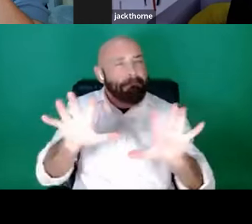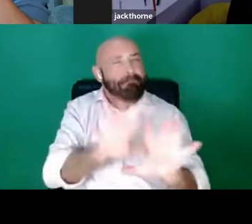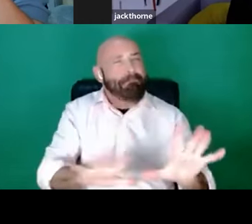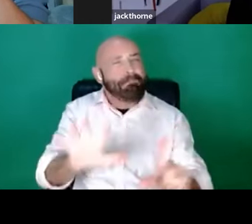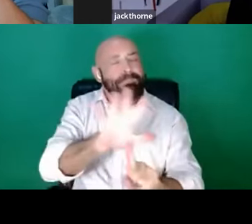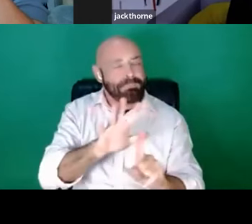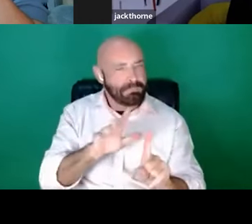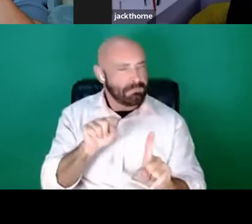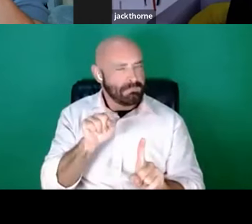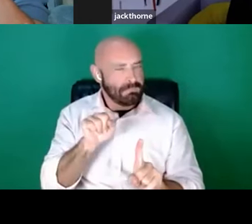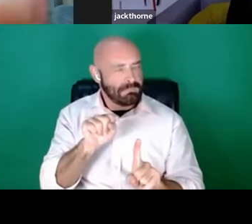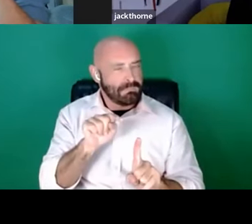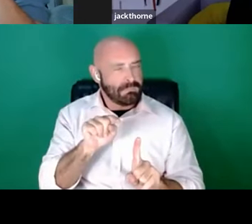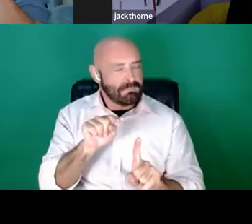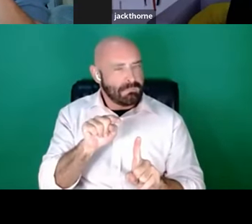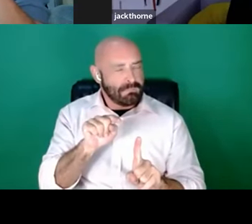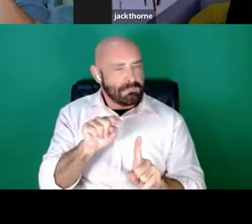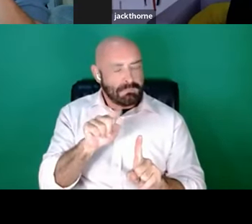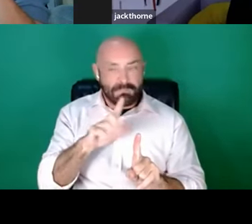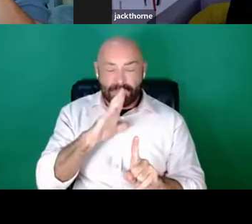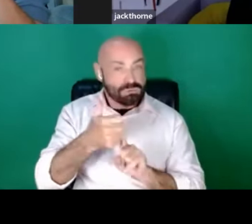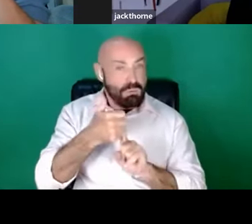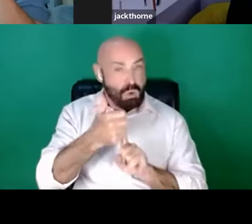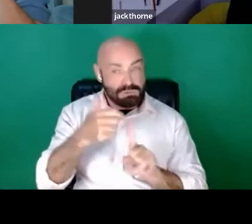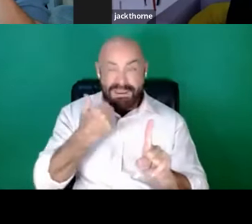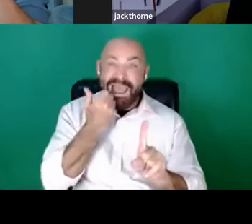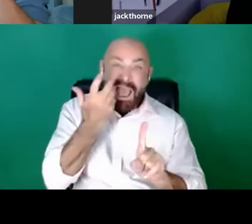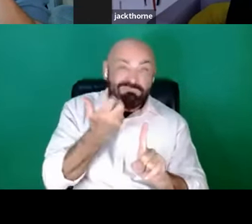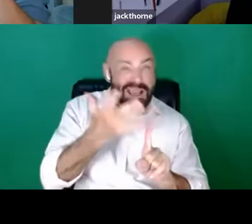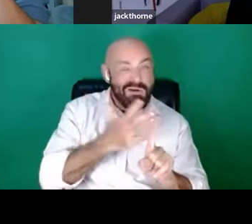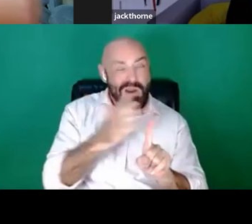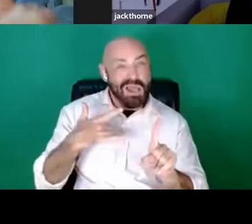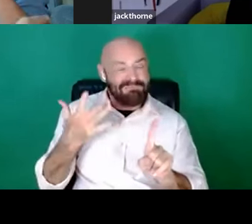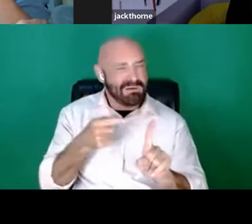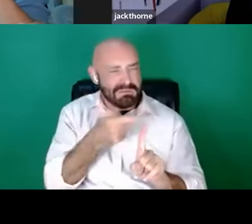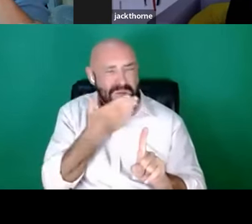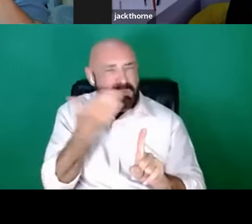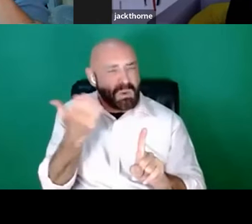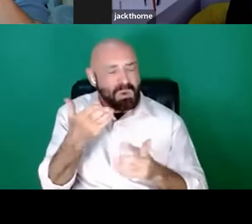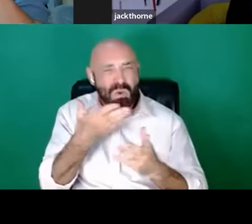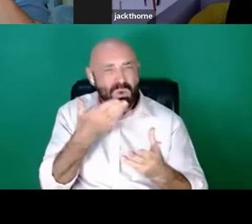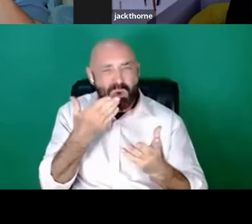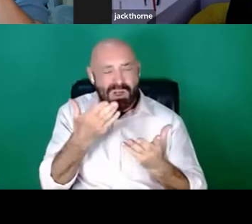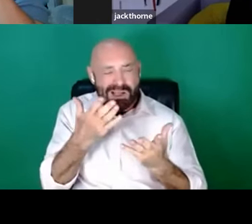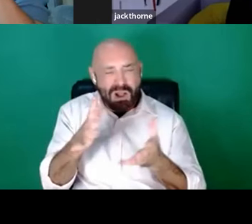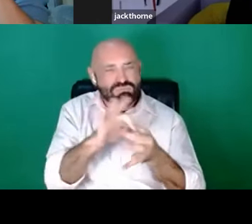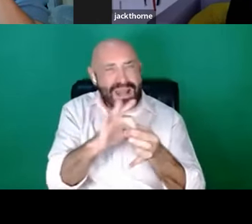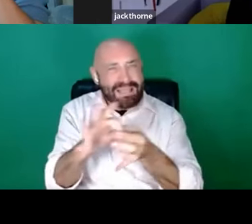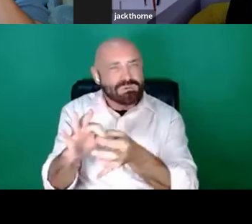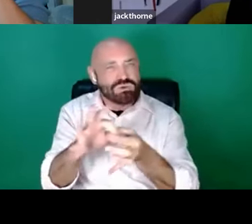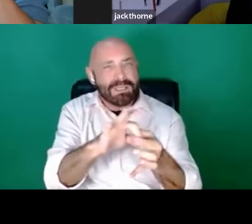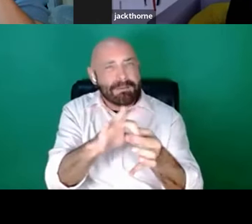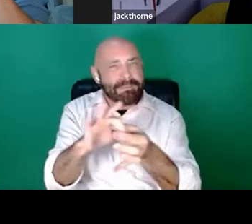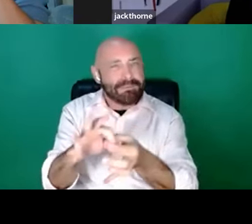every day of my life, I just don't see those relationships on TV.